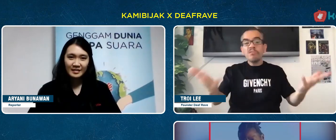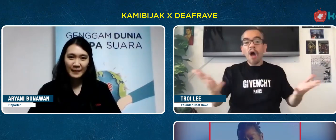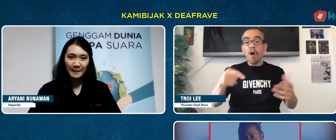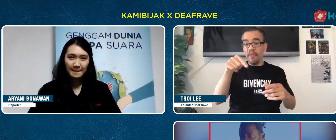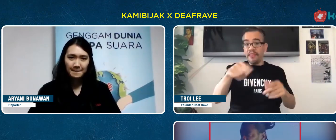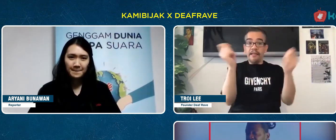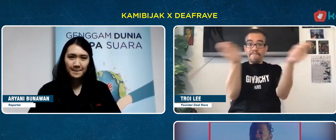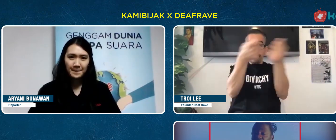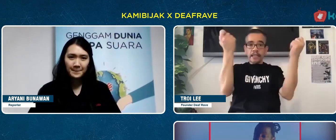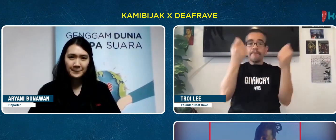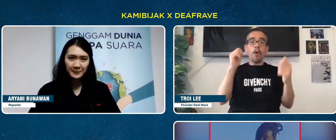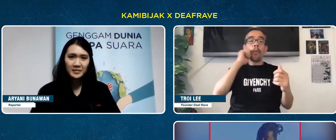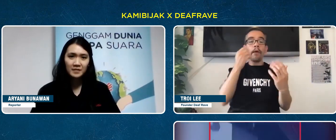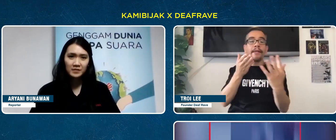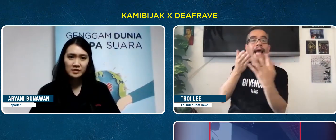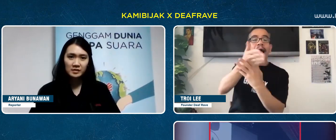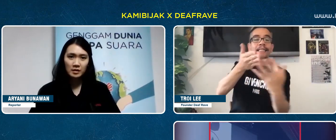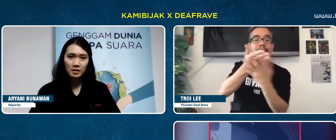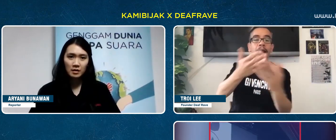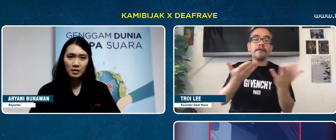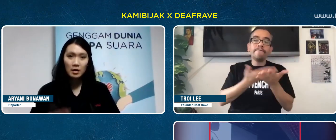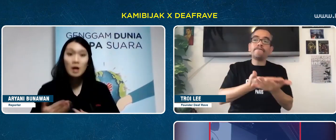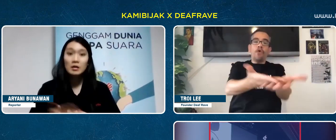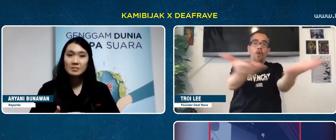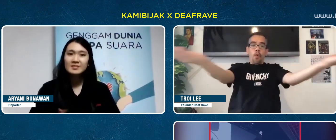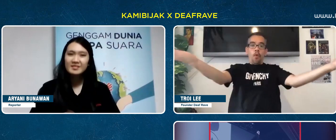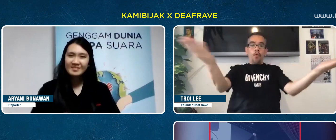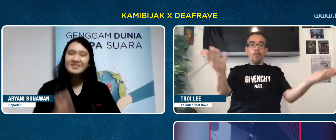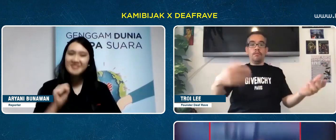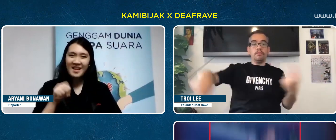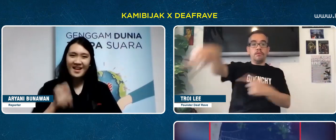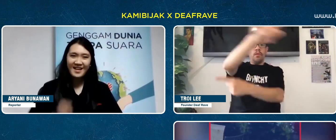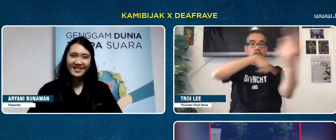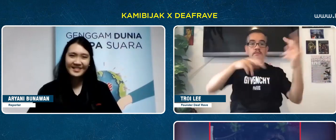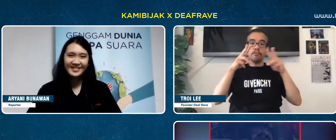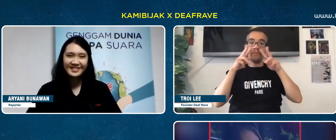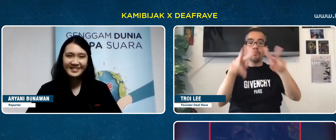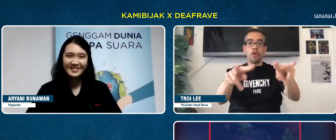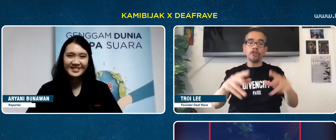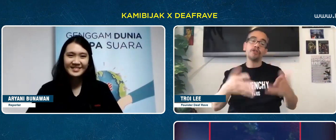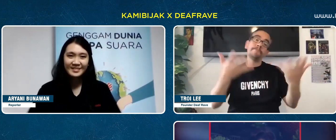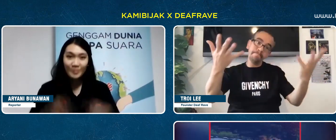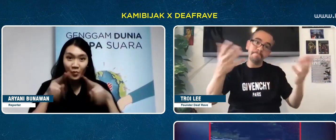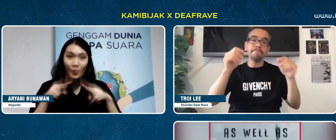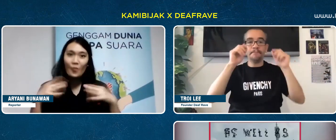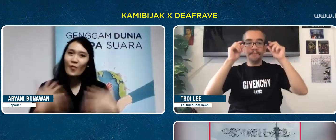All can access.